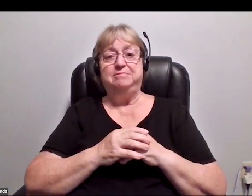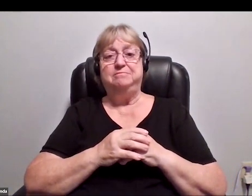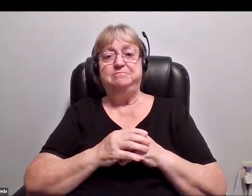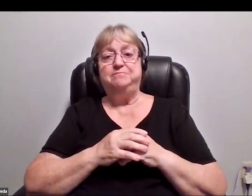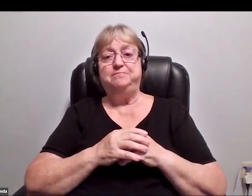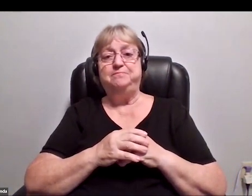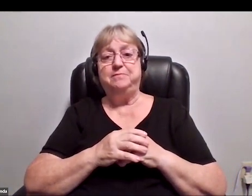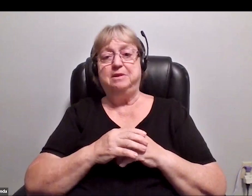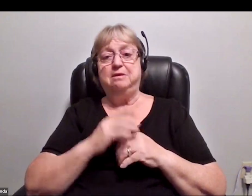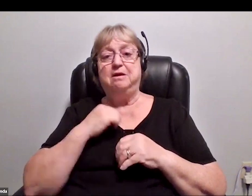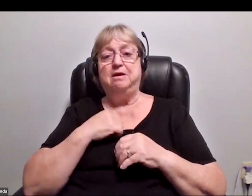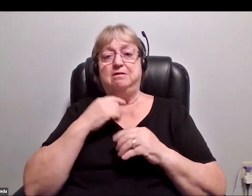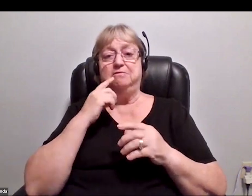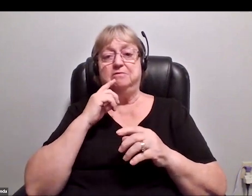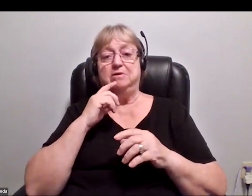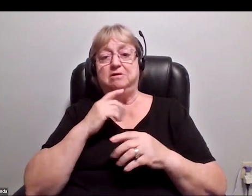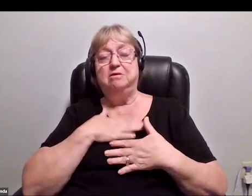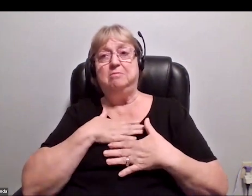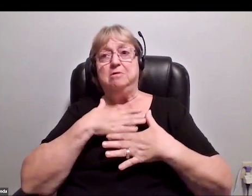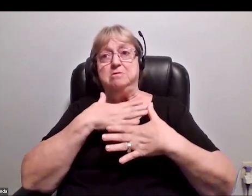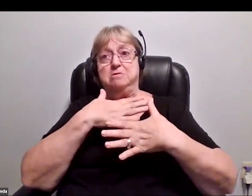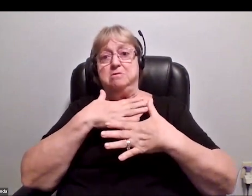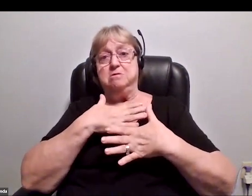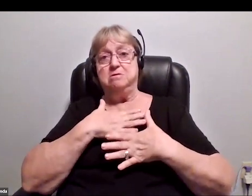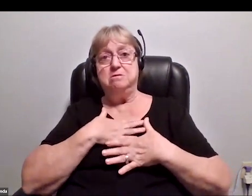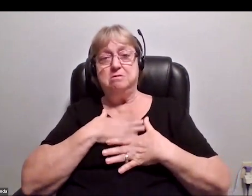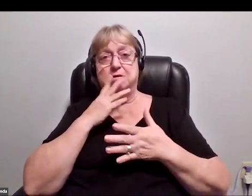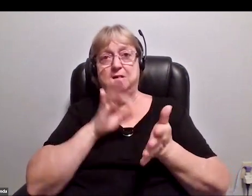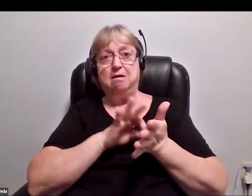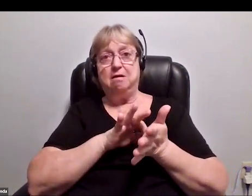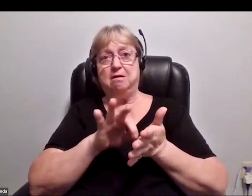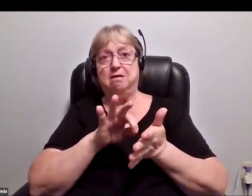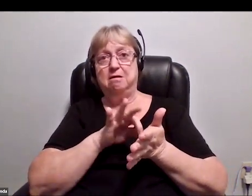I take a breath and I count to five